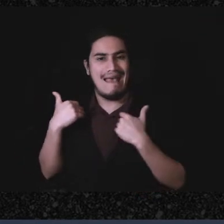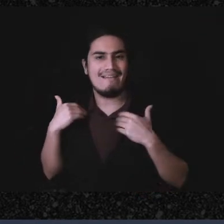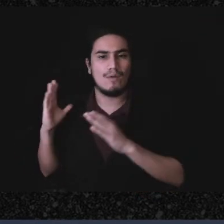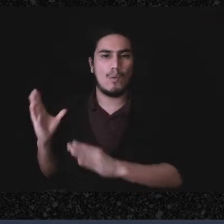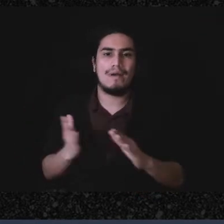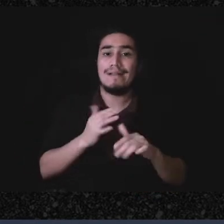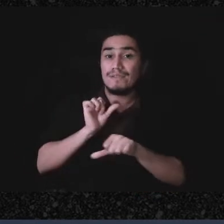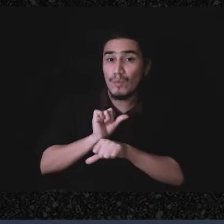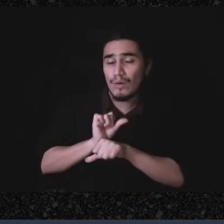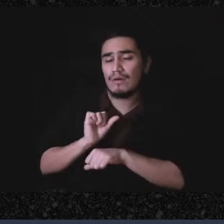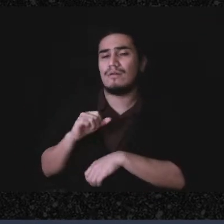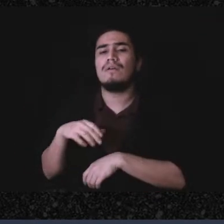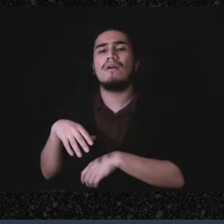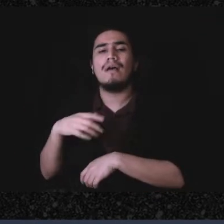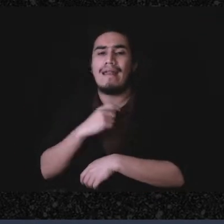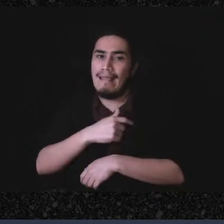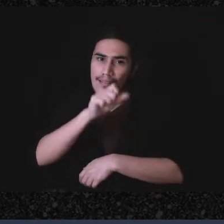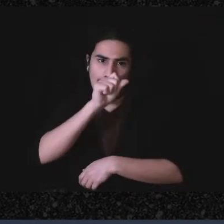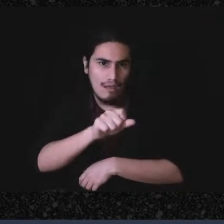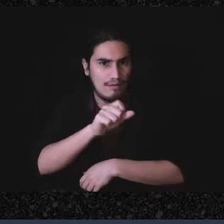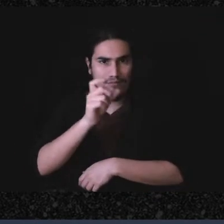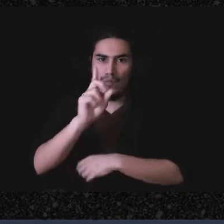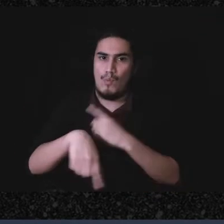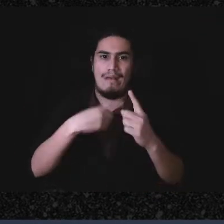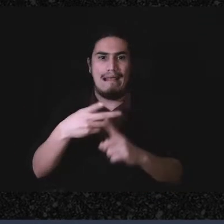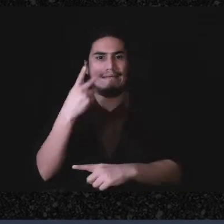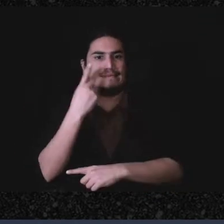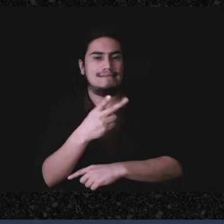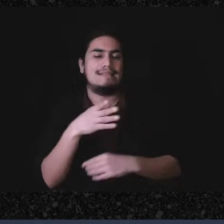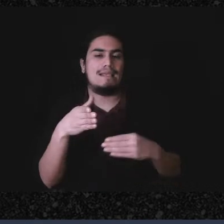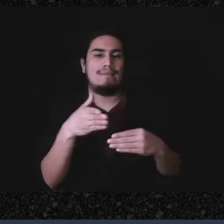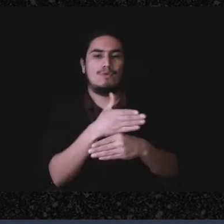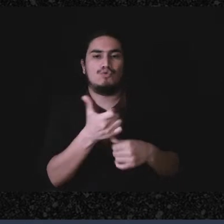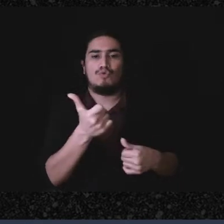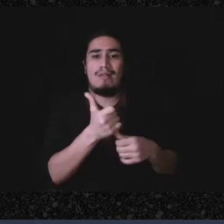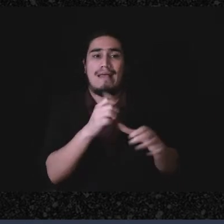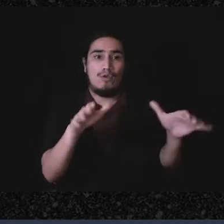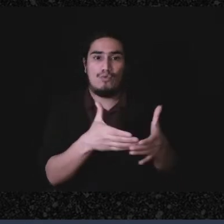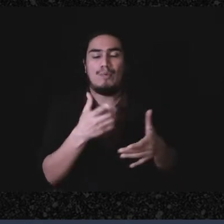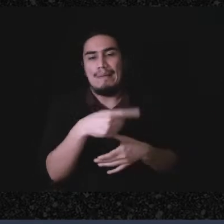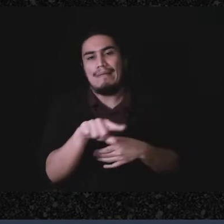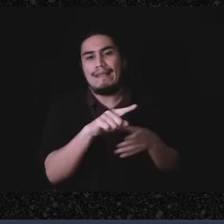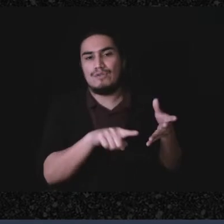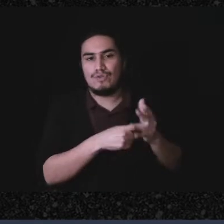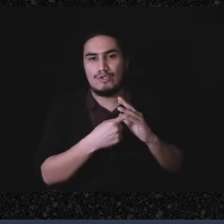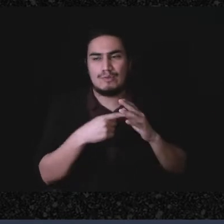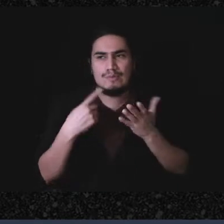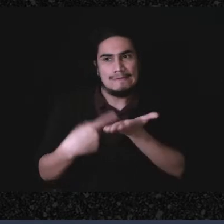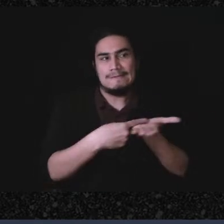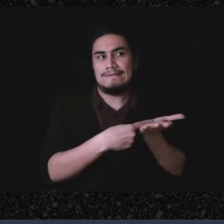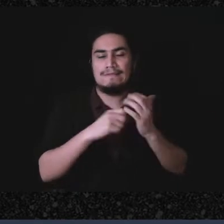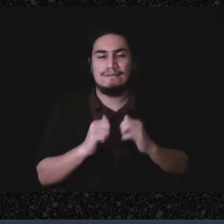love to see mutual aid groups that are getting into, you know, the brick and mortar world.